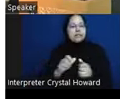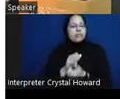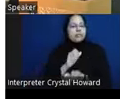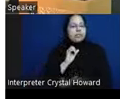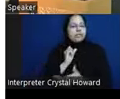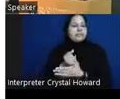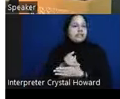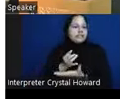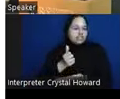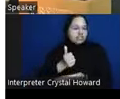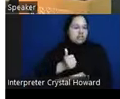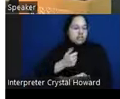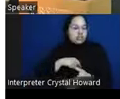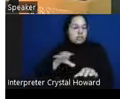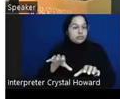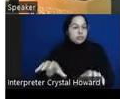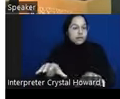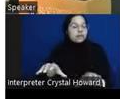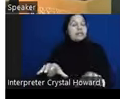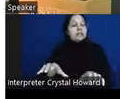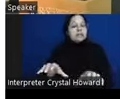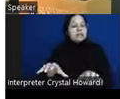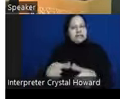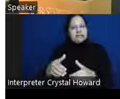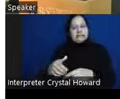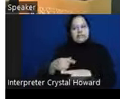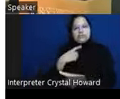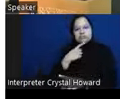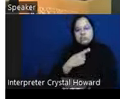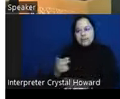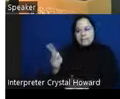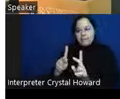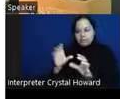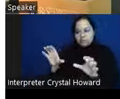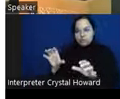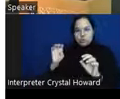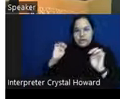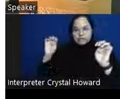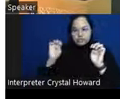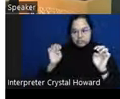people do an exercise where they Define what their cultural values are right because that's going